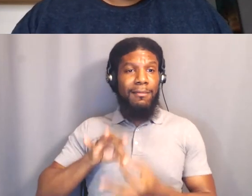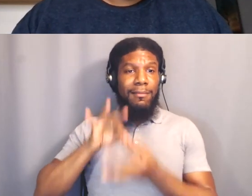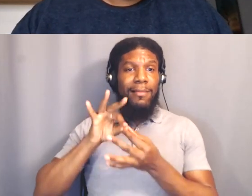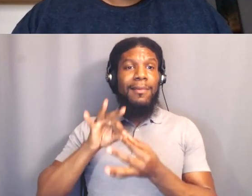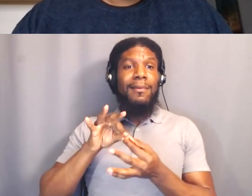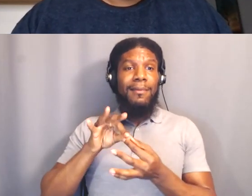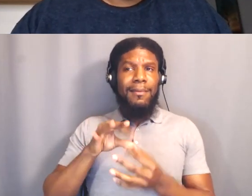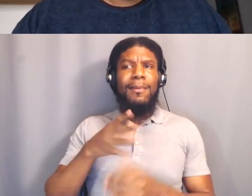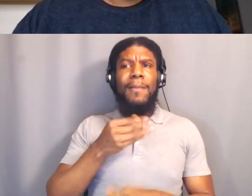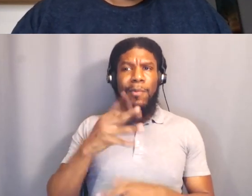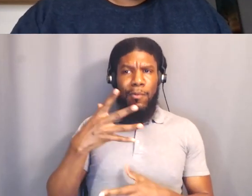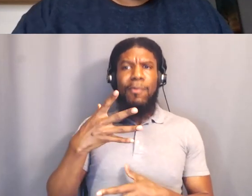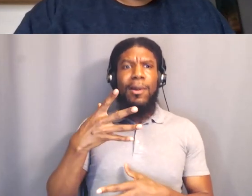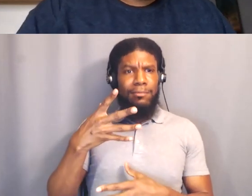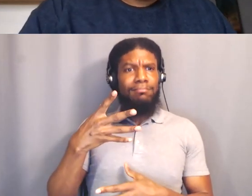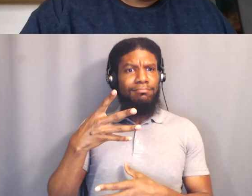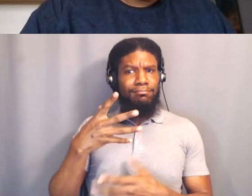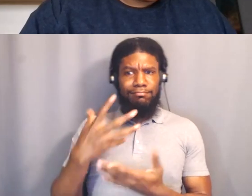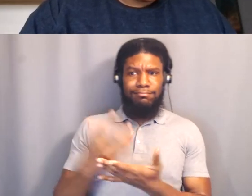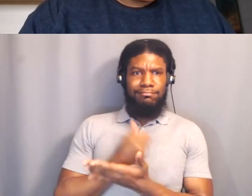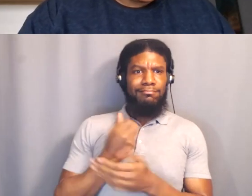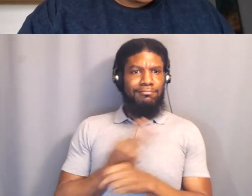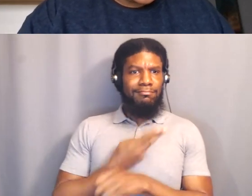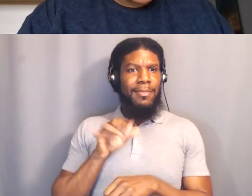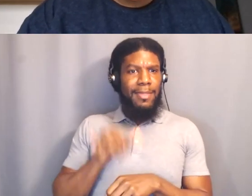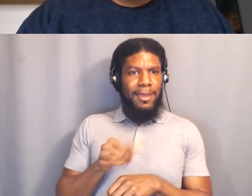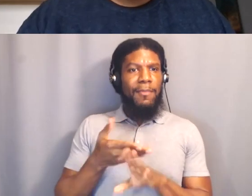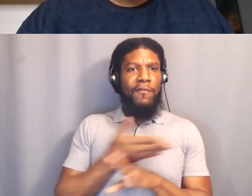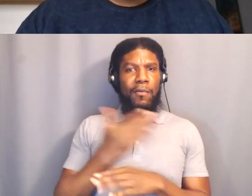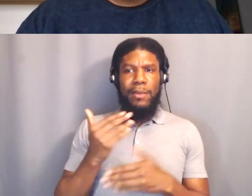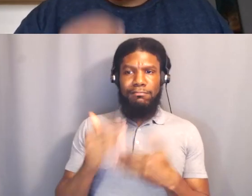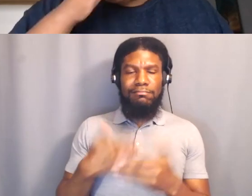before we get into what I planned for us to do today.